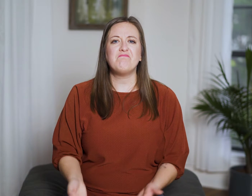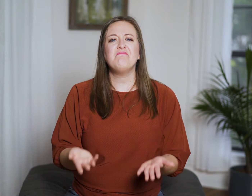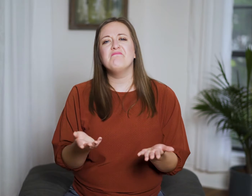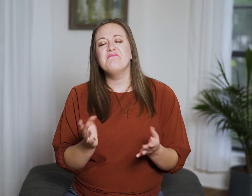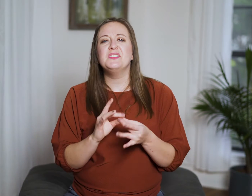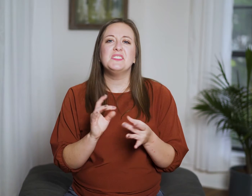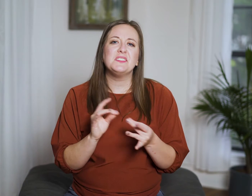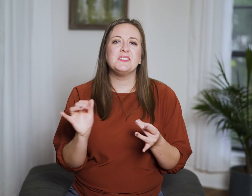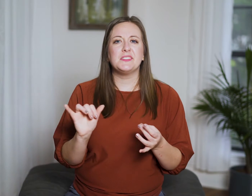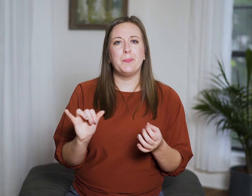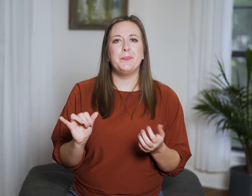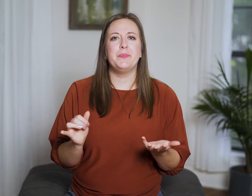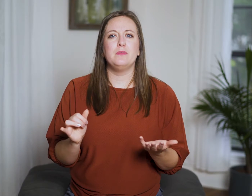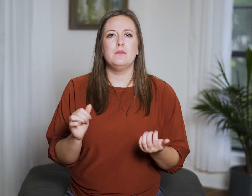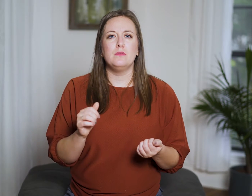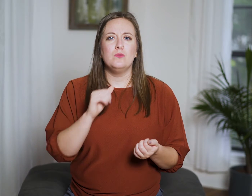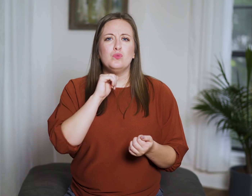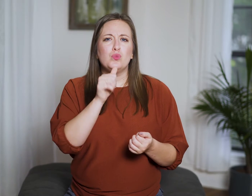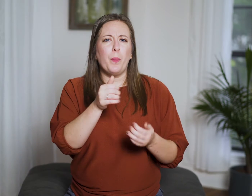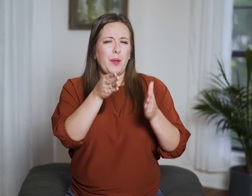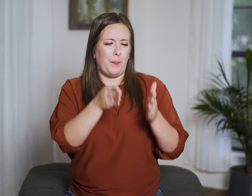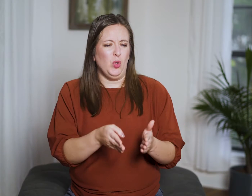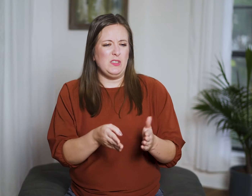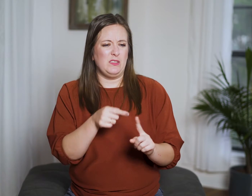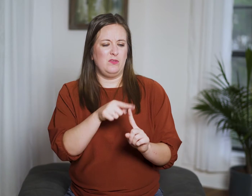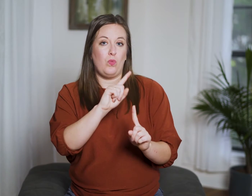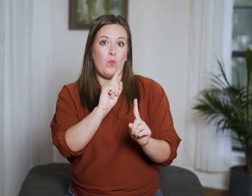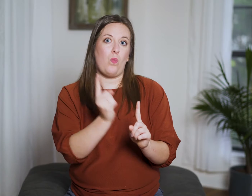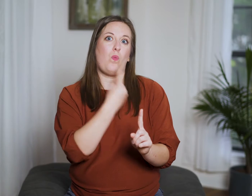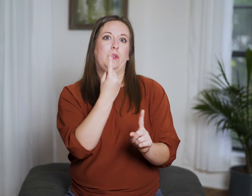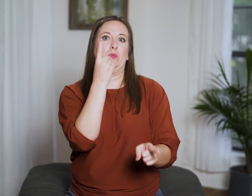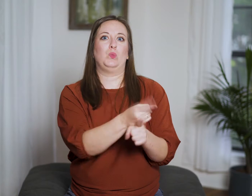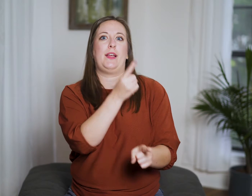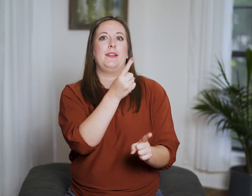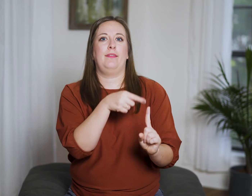It is as if he’s saying, “Don’t be the person who always has to be right